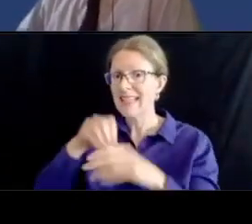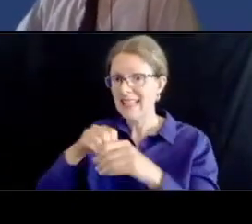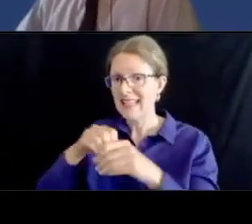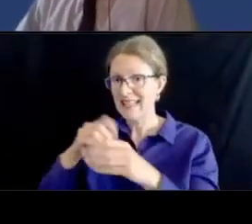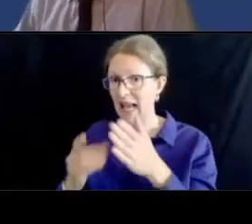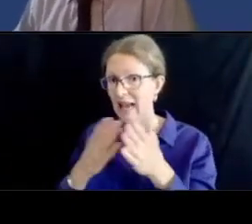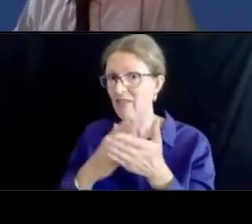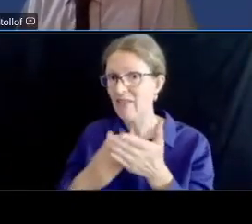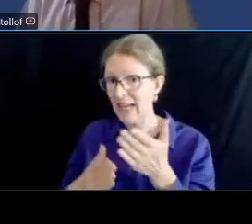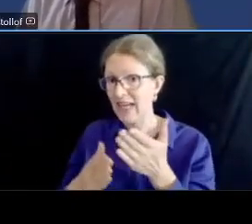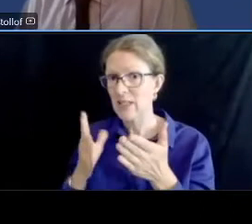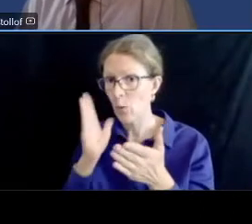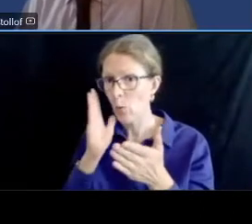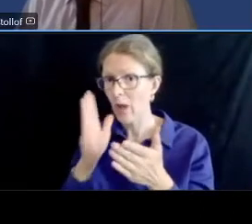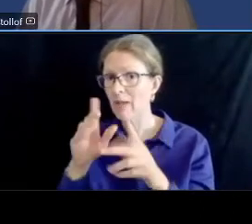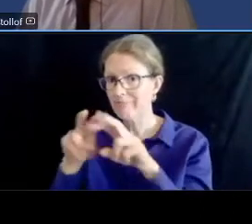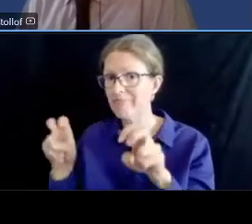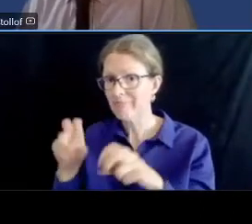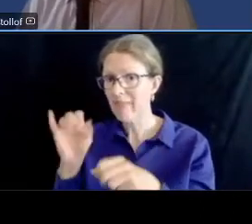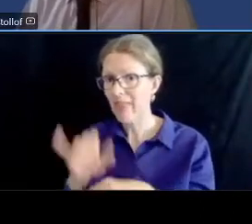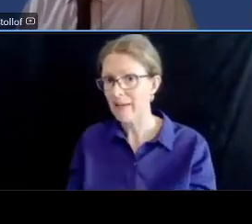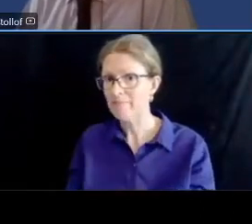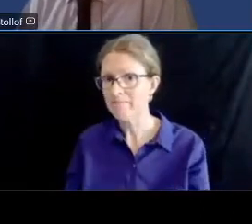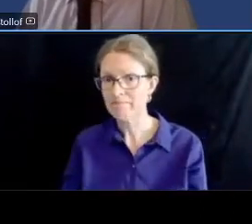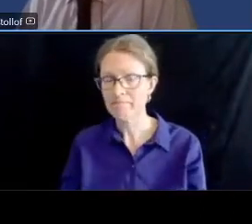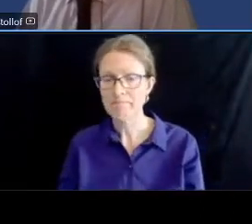like i said next one is coming from a resident near merch